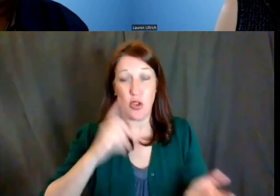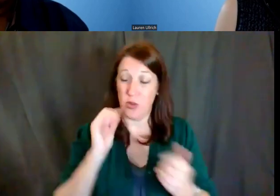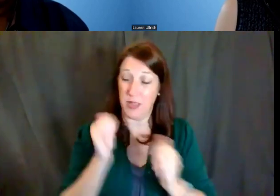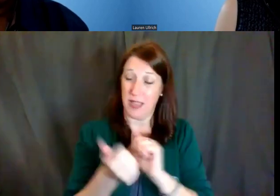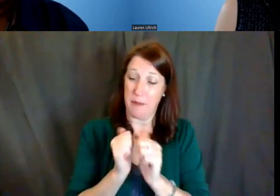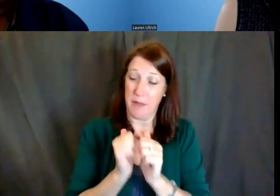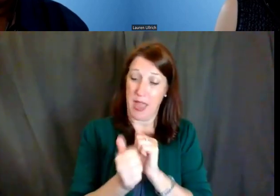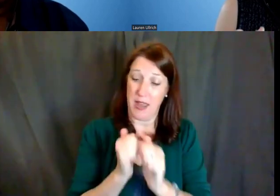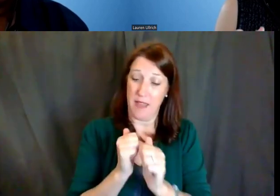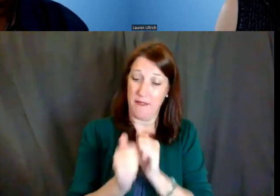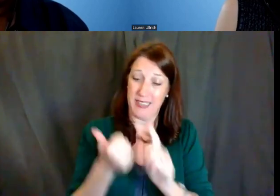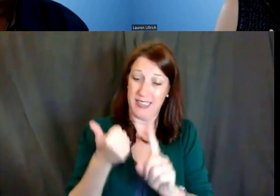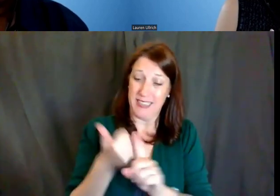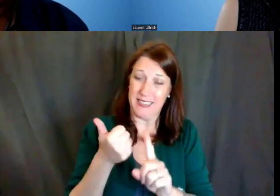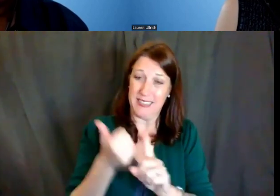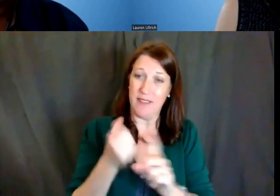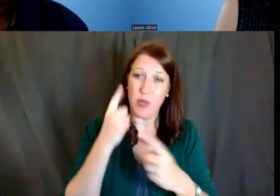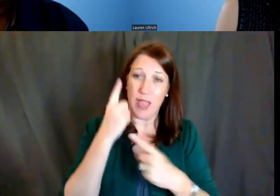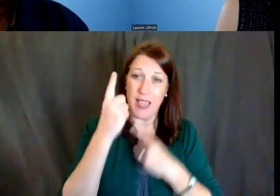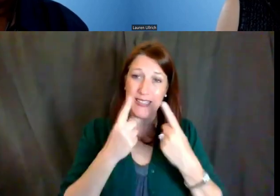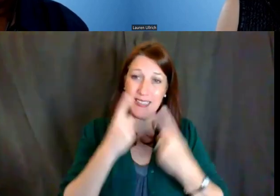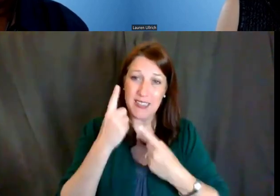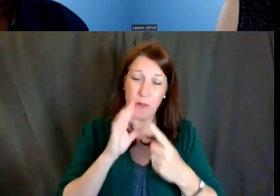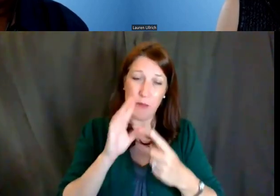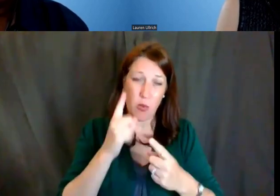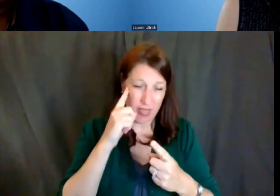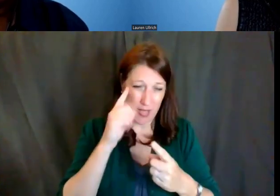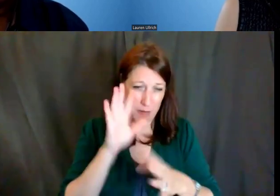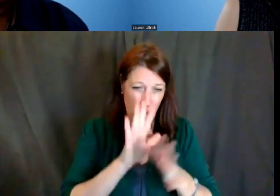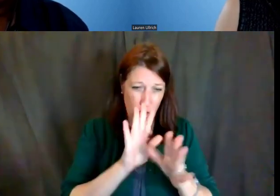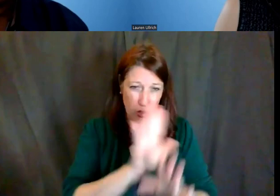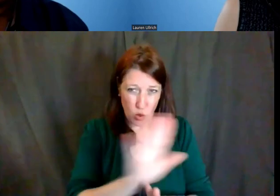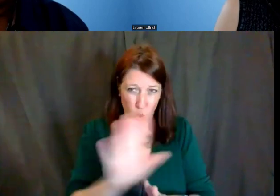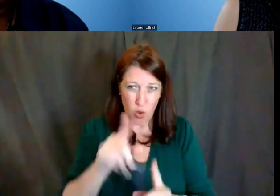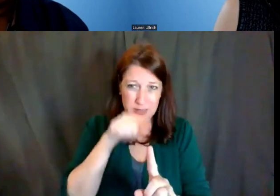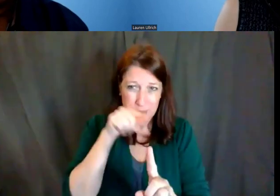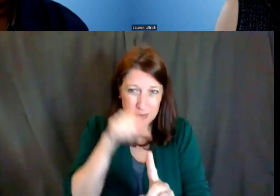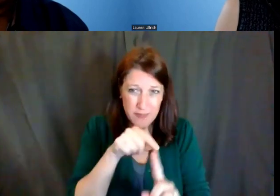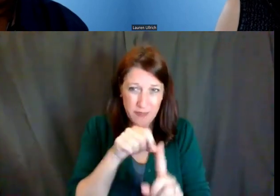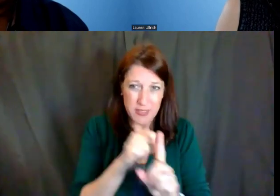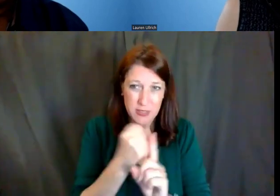But when it comes to your specific situation, that's out of your control.